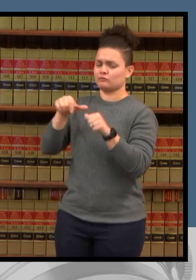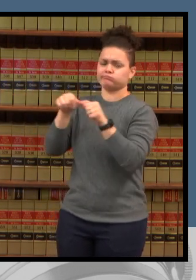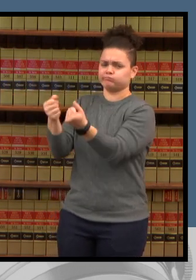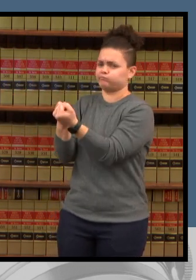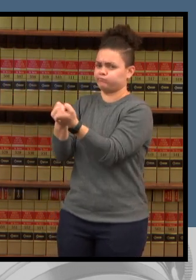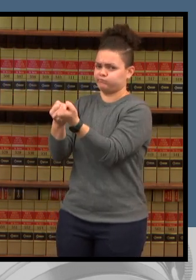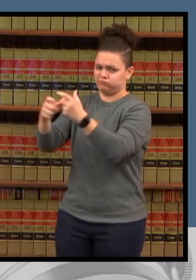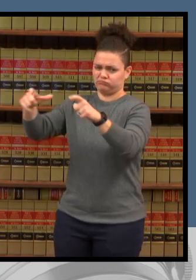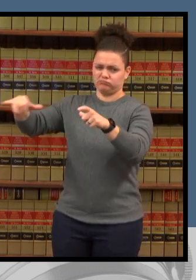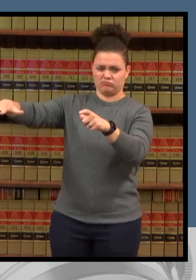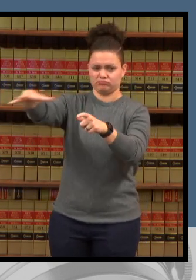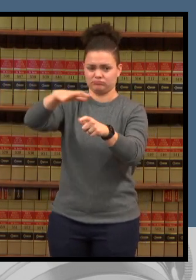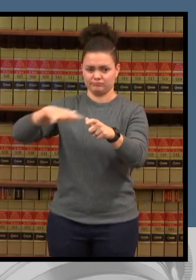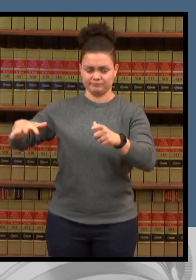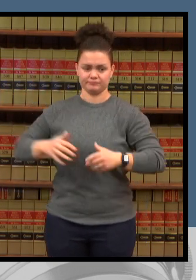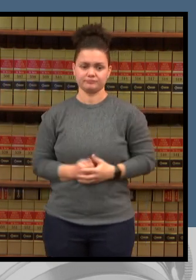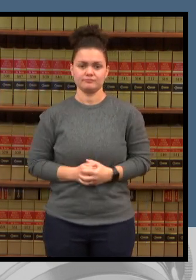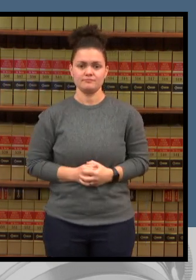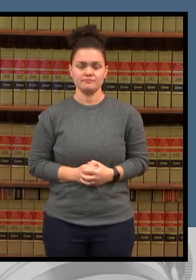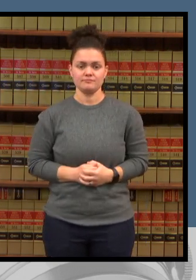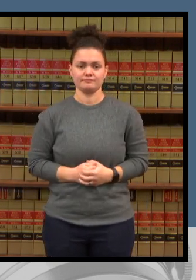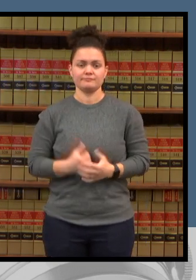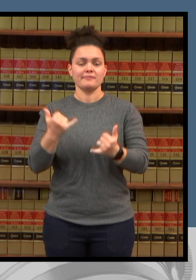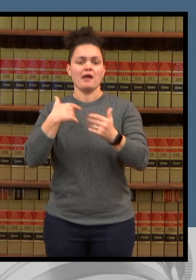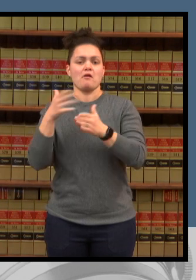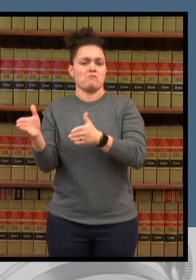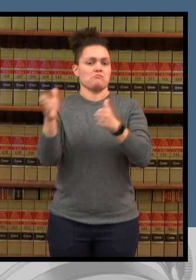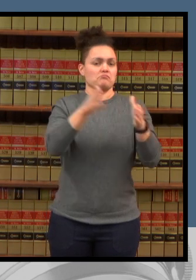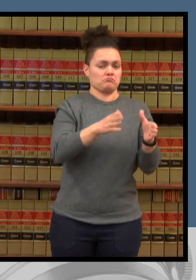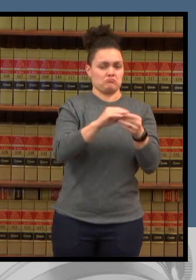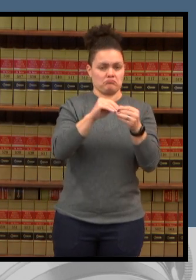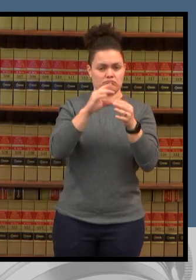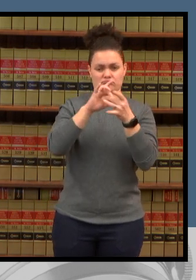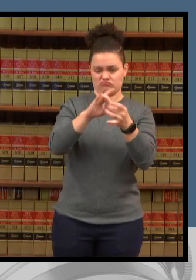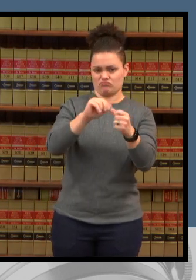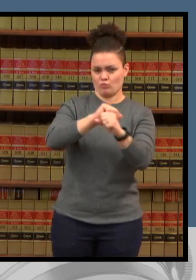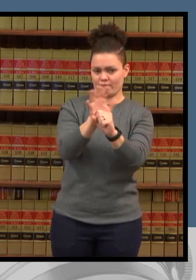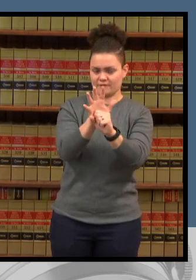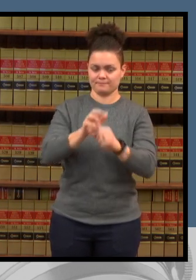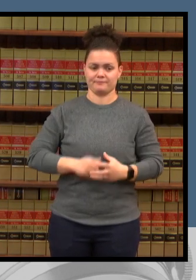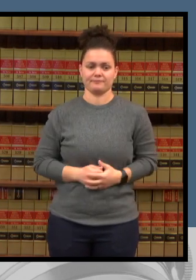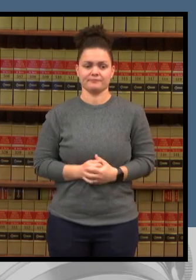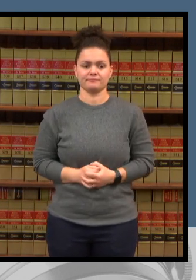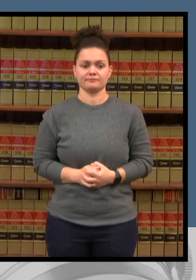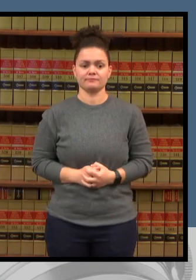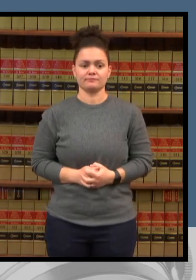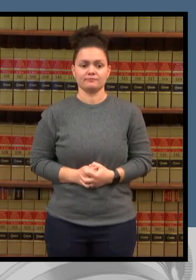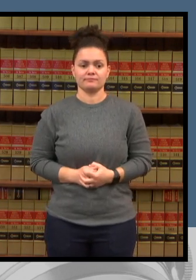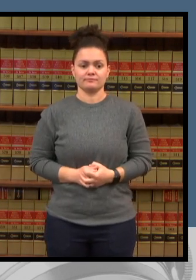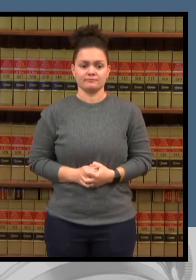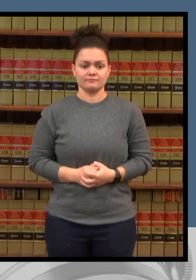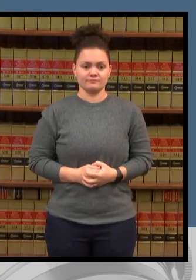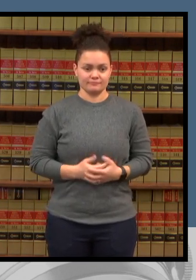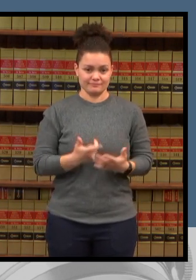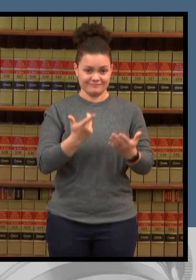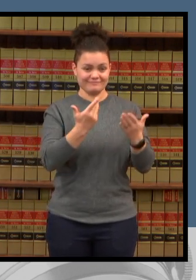covet of course as we start this year covet is definitely clearly still with us for today's